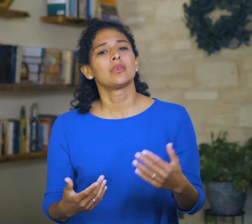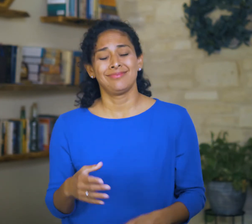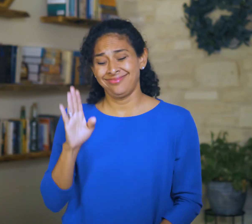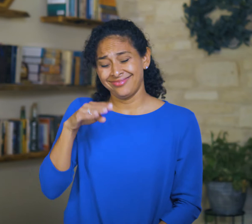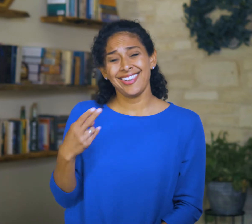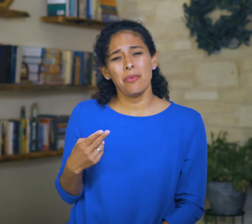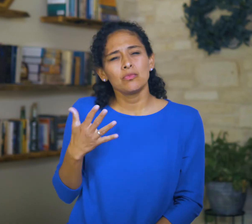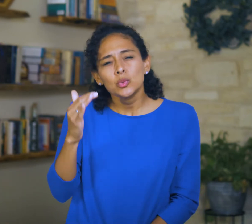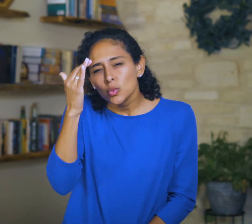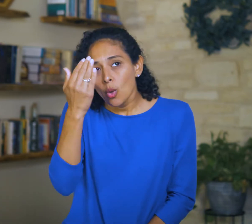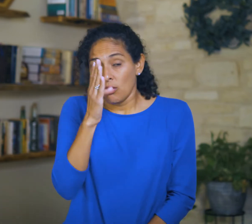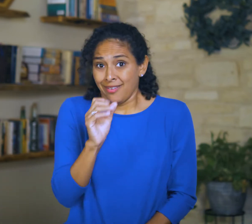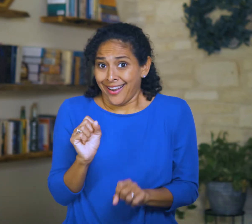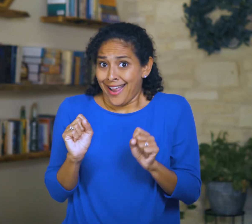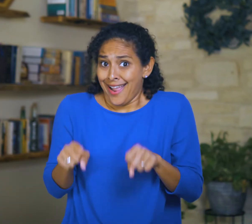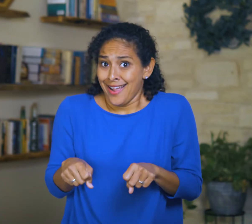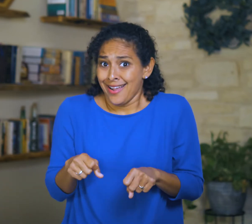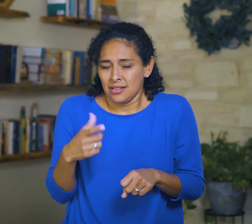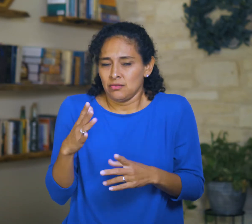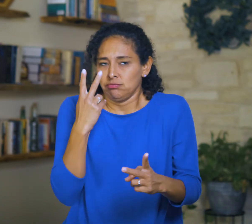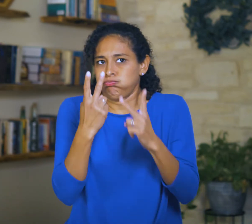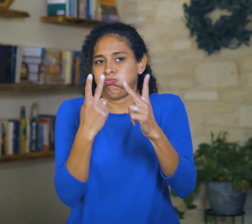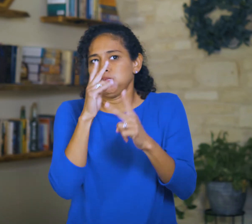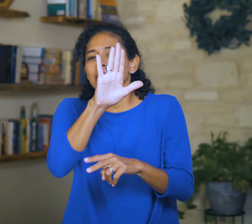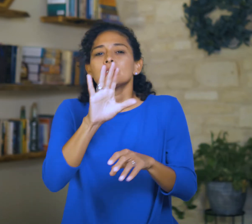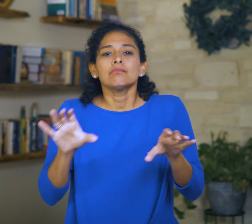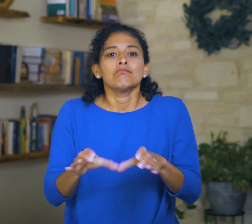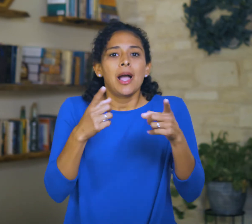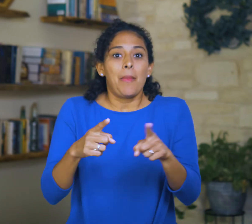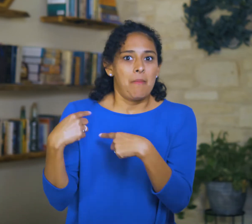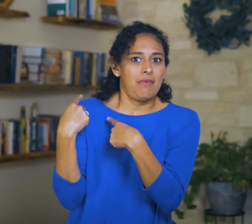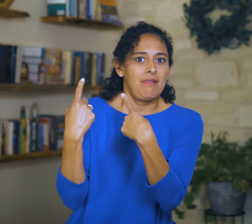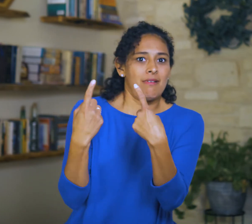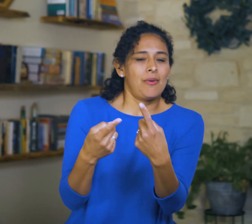He knows what God is capable of— he’s seen God’s works in the past